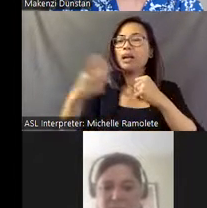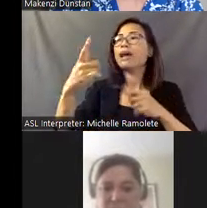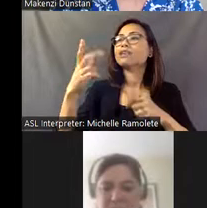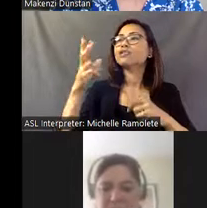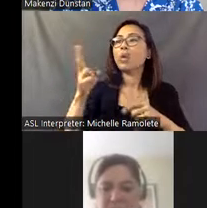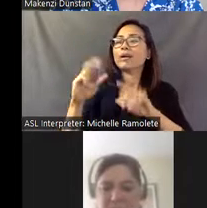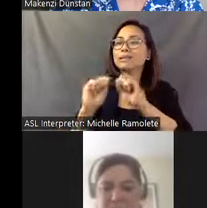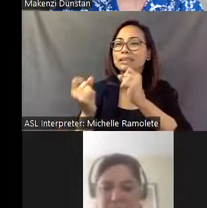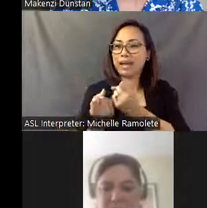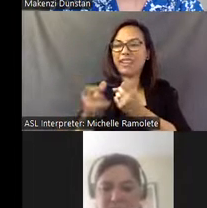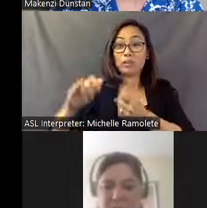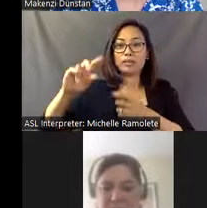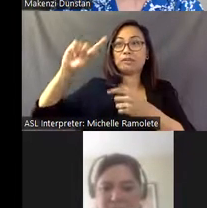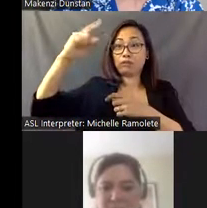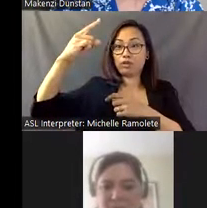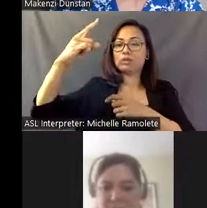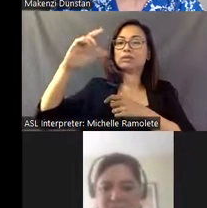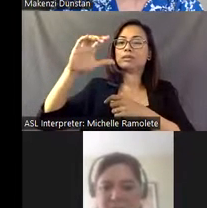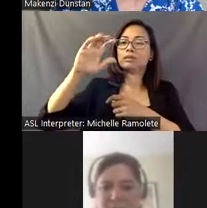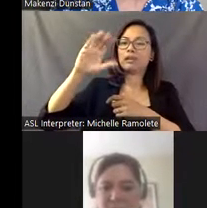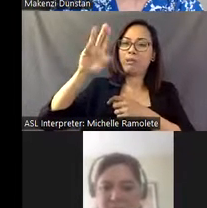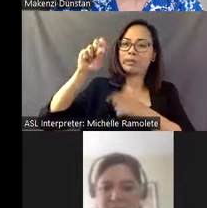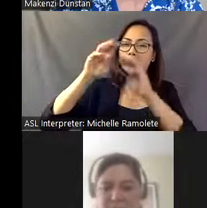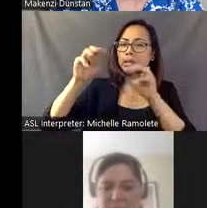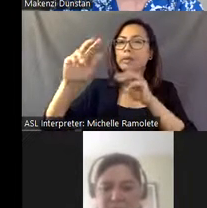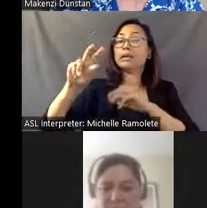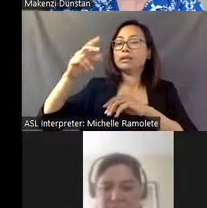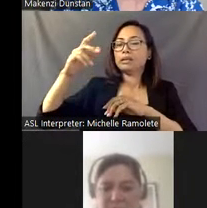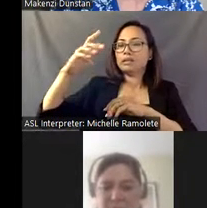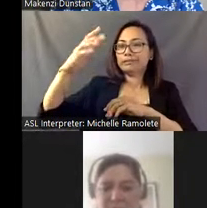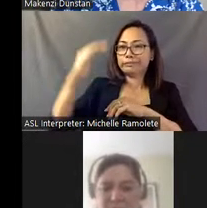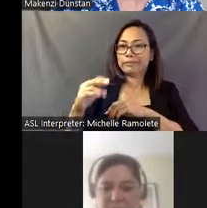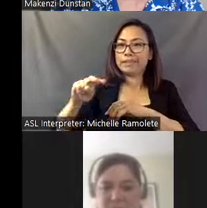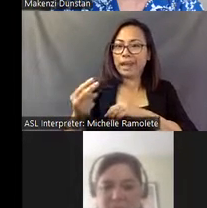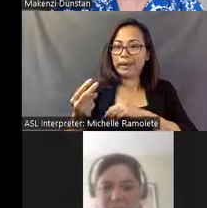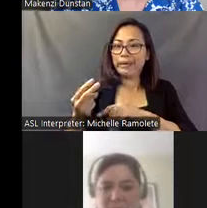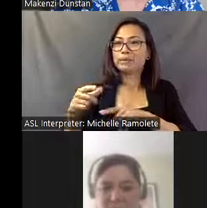handwritten will, apparently, and that group didn't exist.